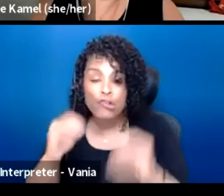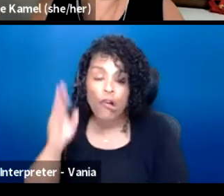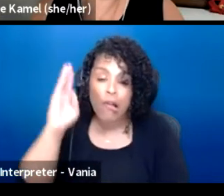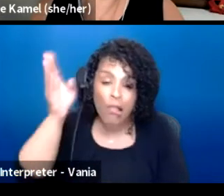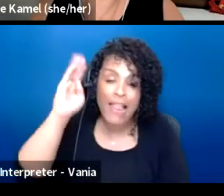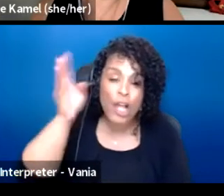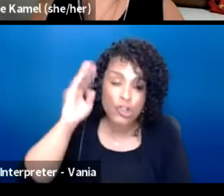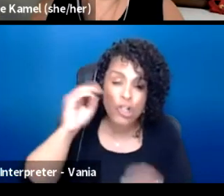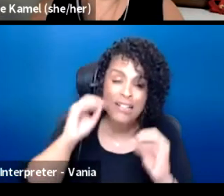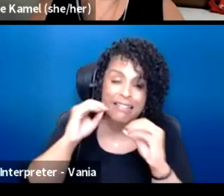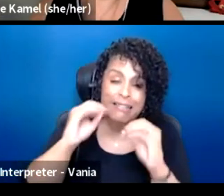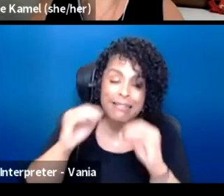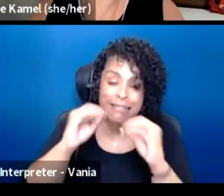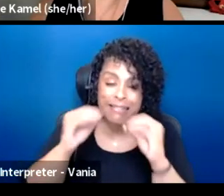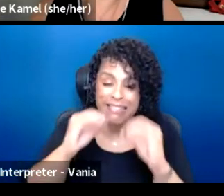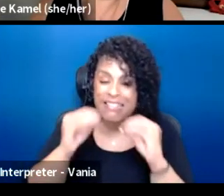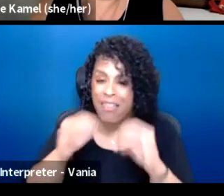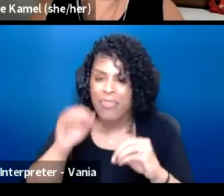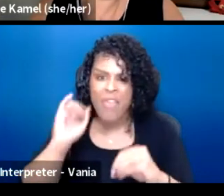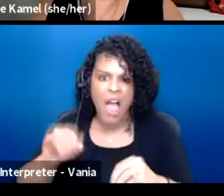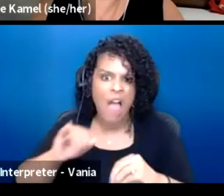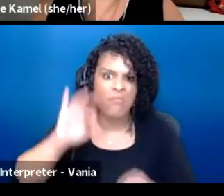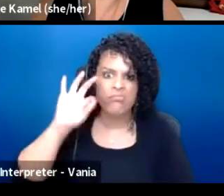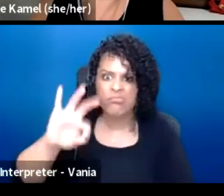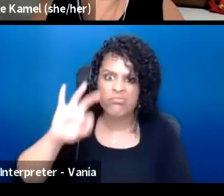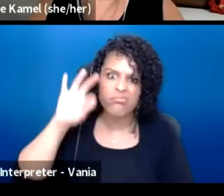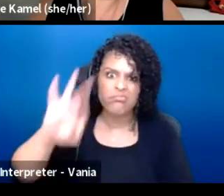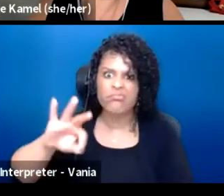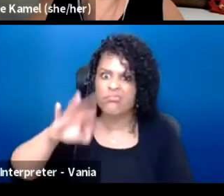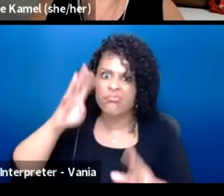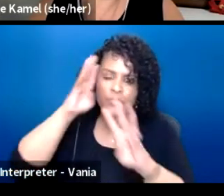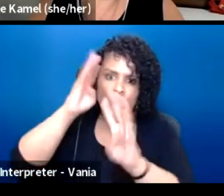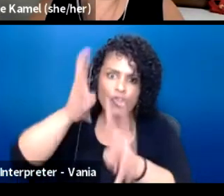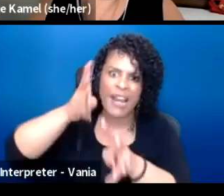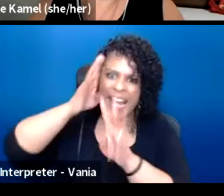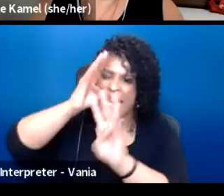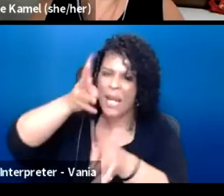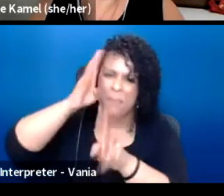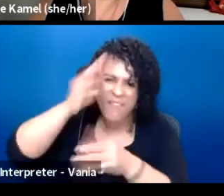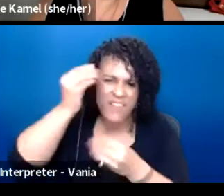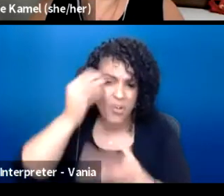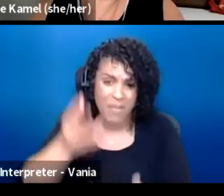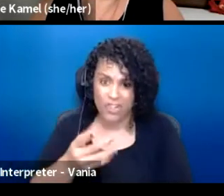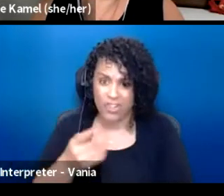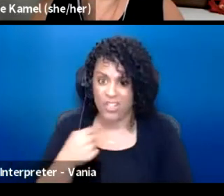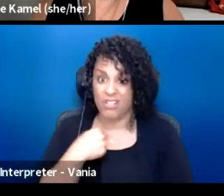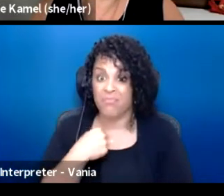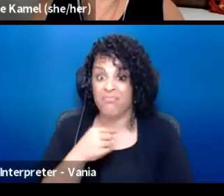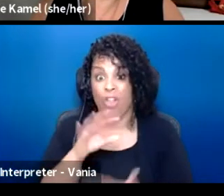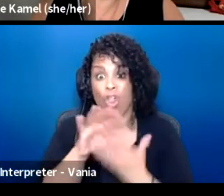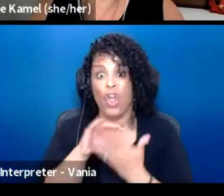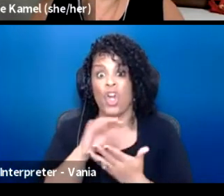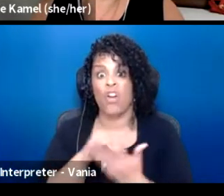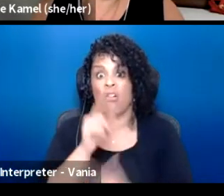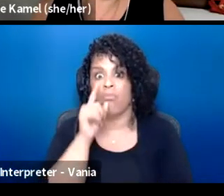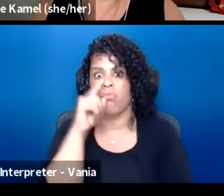lecturing like this didactic extreme of information coming at you, it's boring. It's not fun and I don't learn.